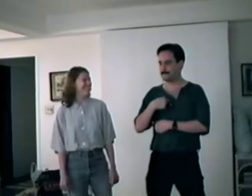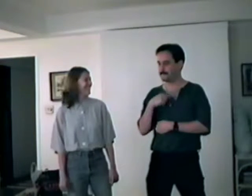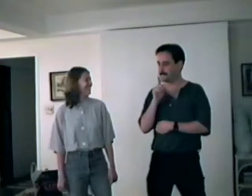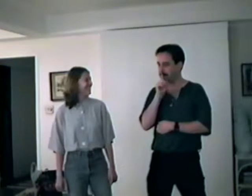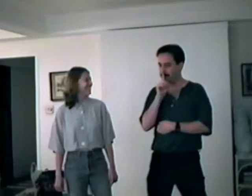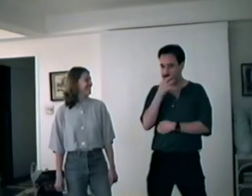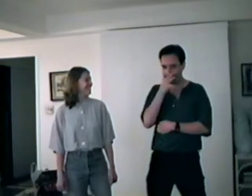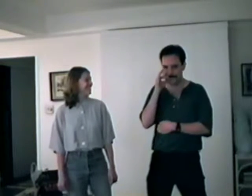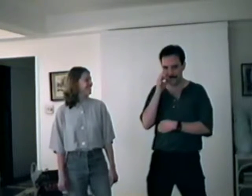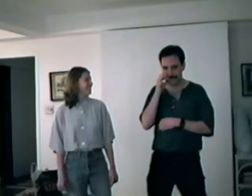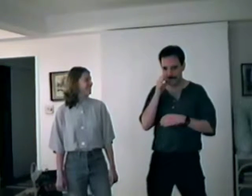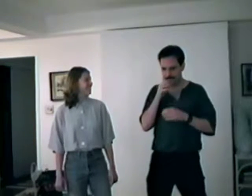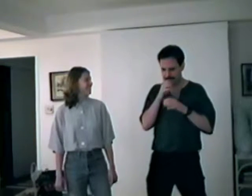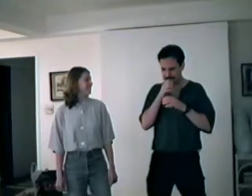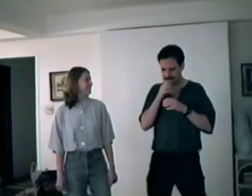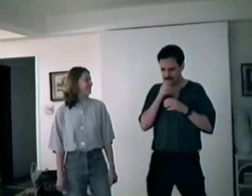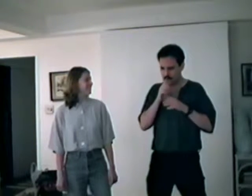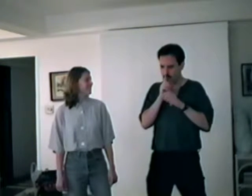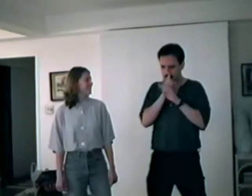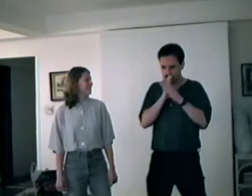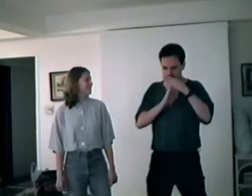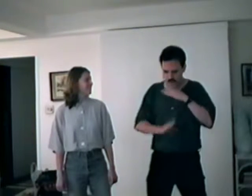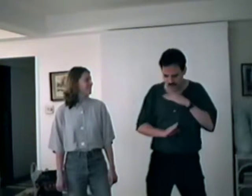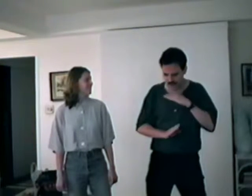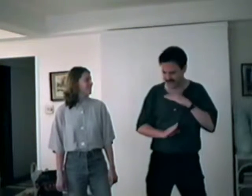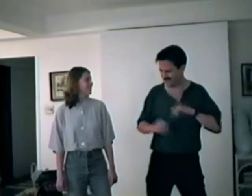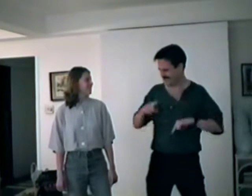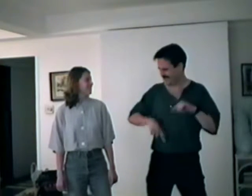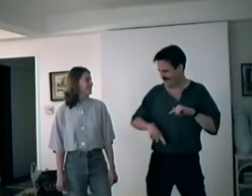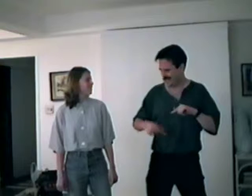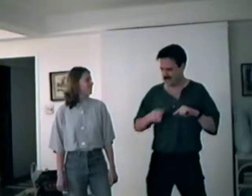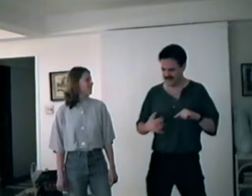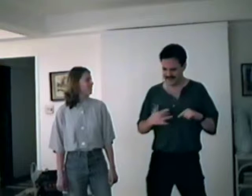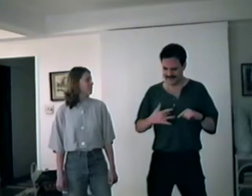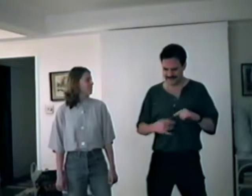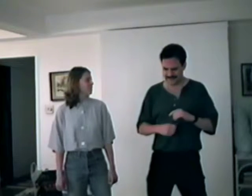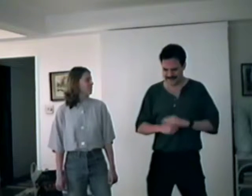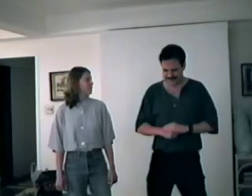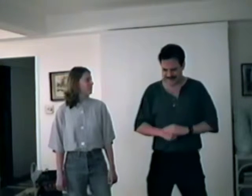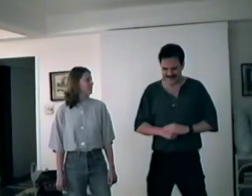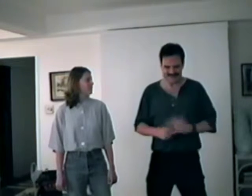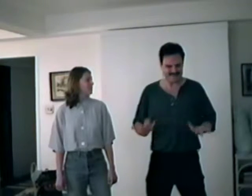How can I hide it When deep down inside it just tickles me so